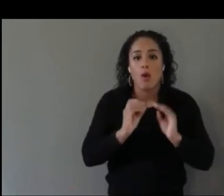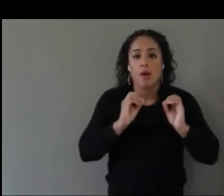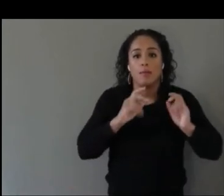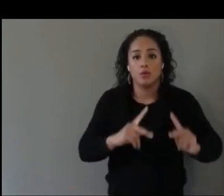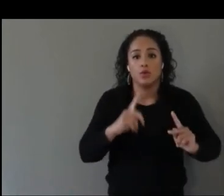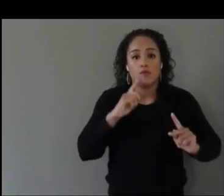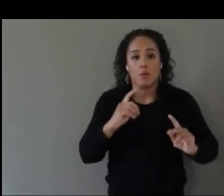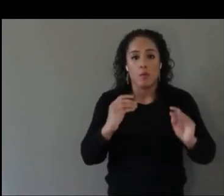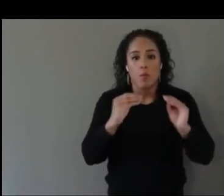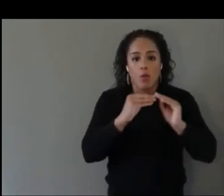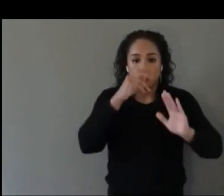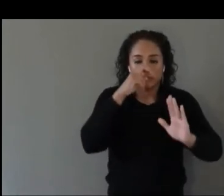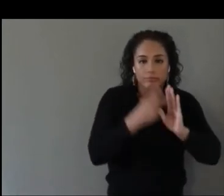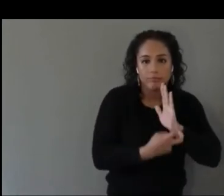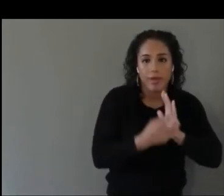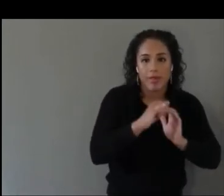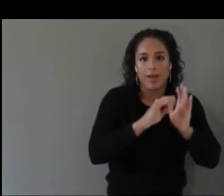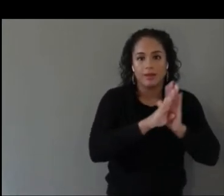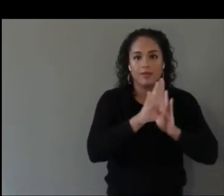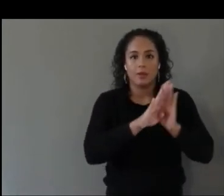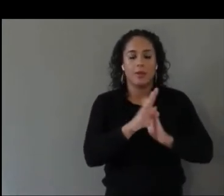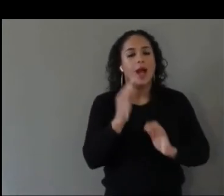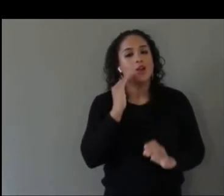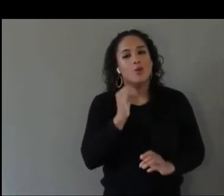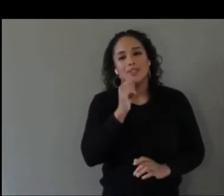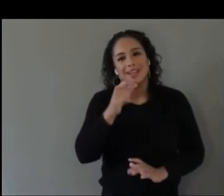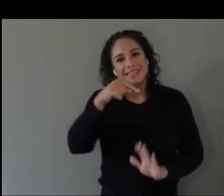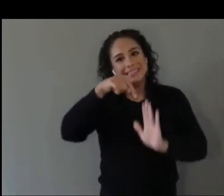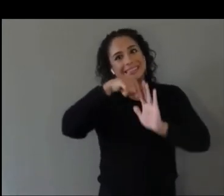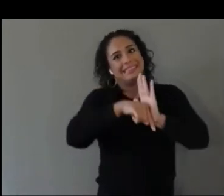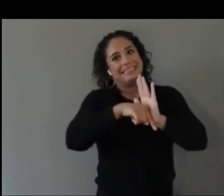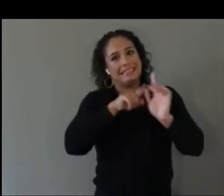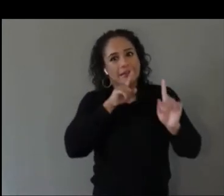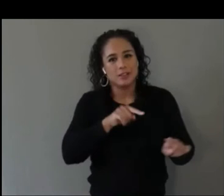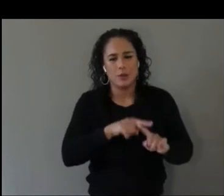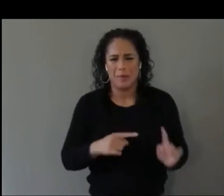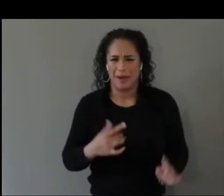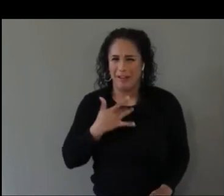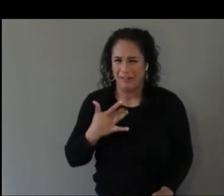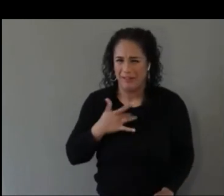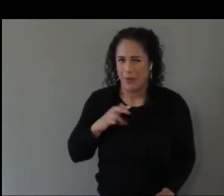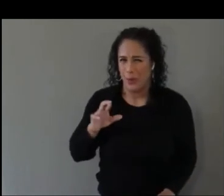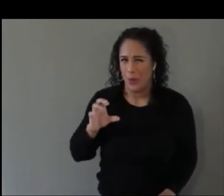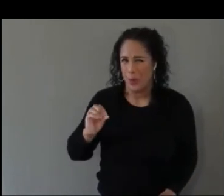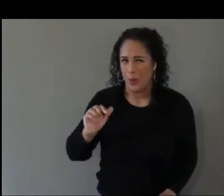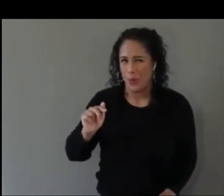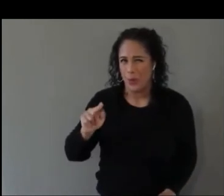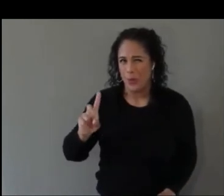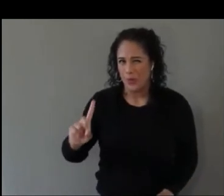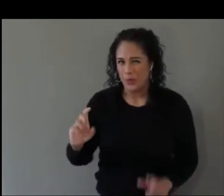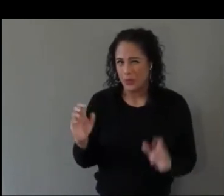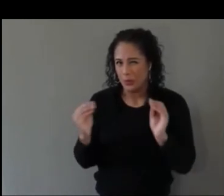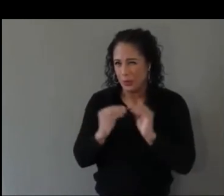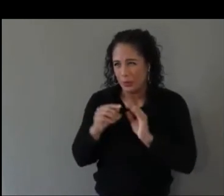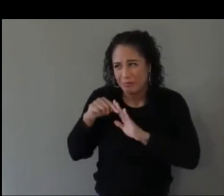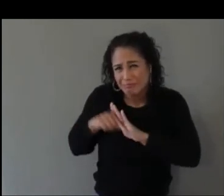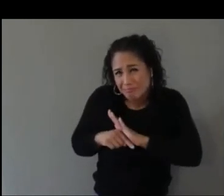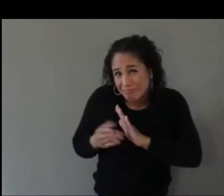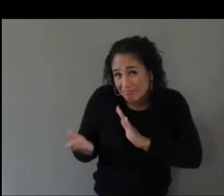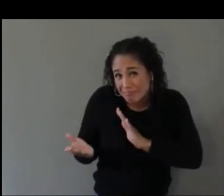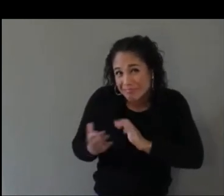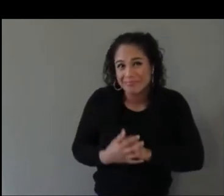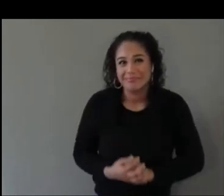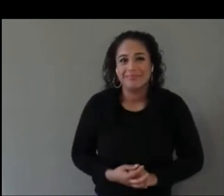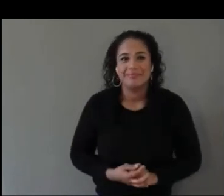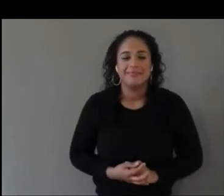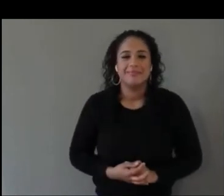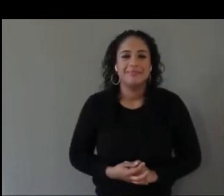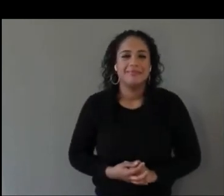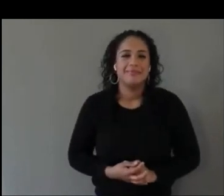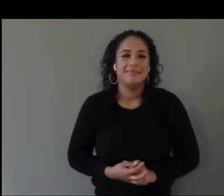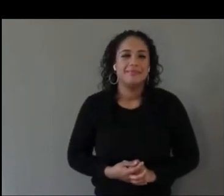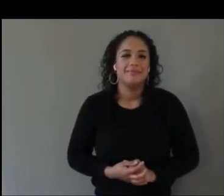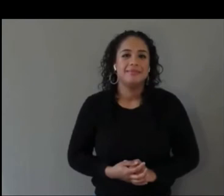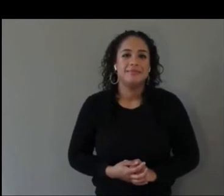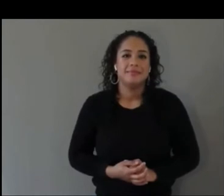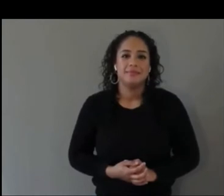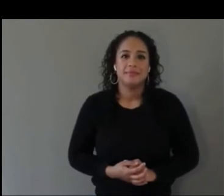I know it is not an in-depth answer, but Roland might have a better answer for that.